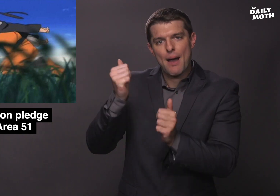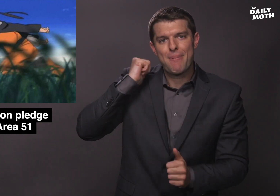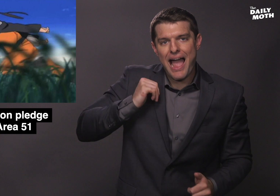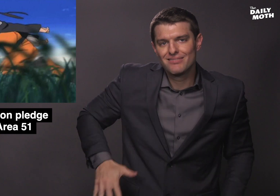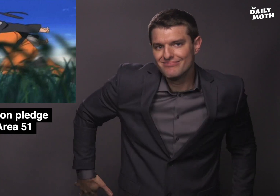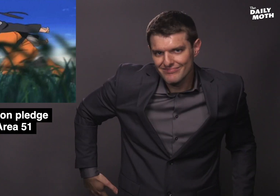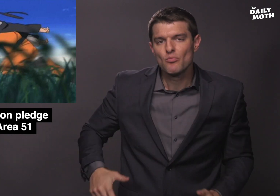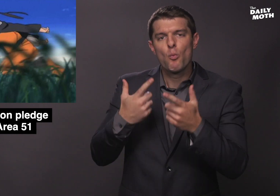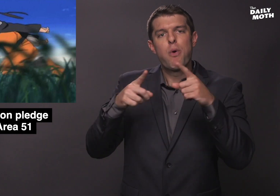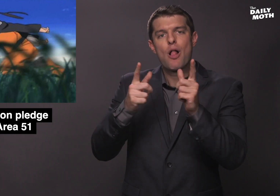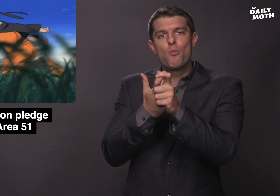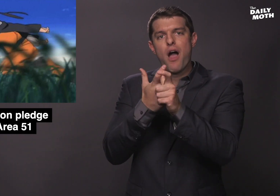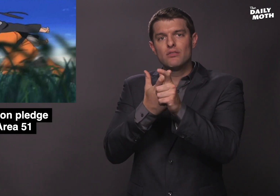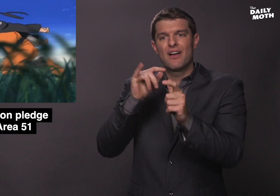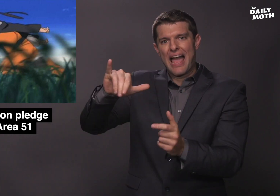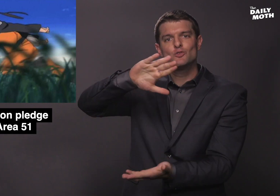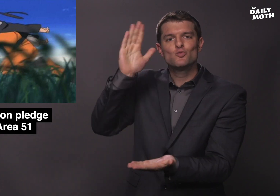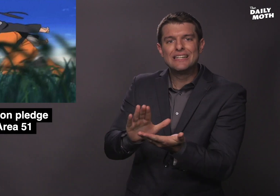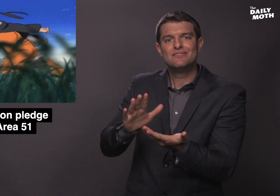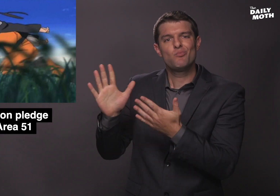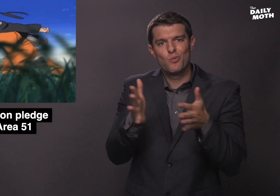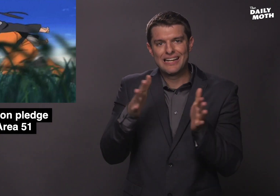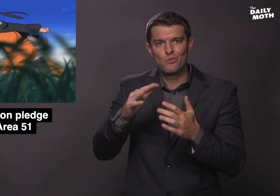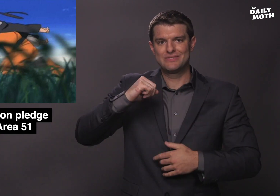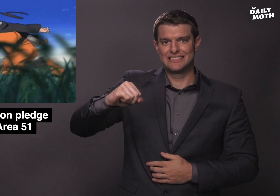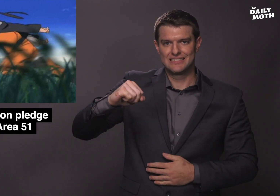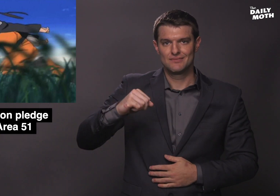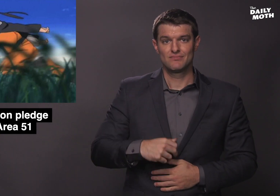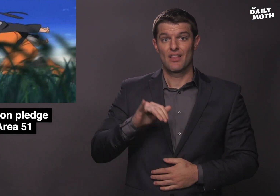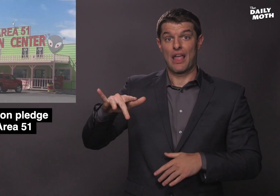him to decrease wind resistance.